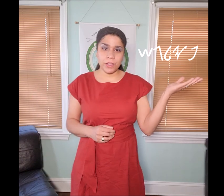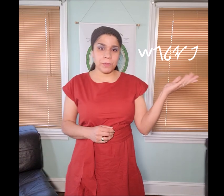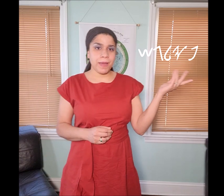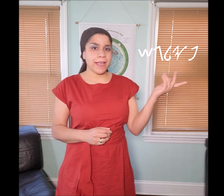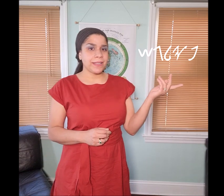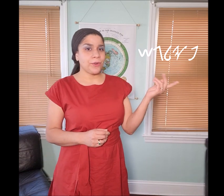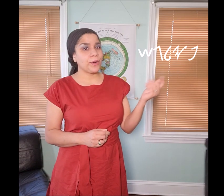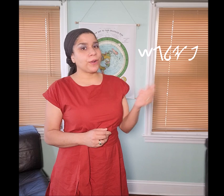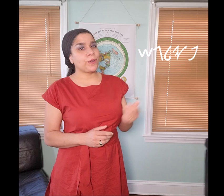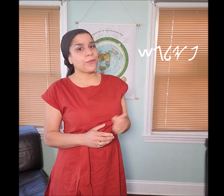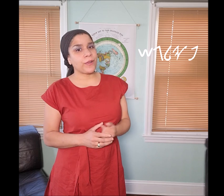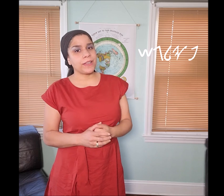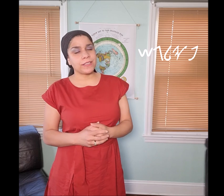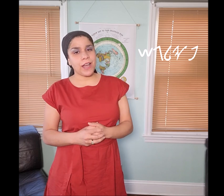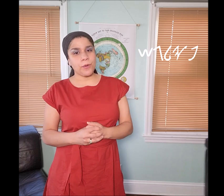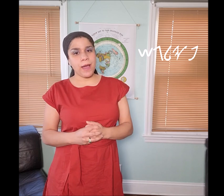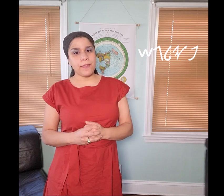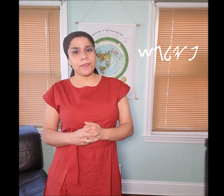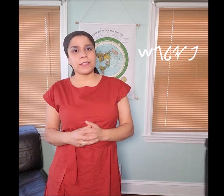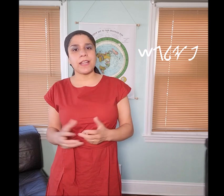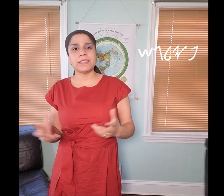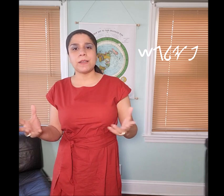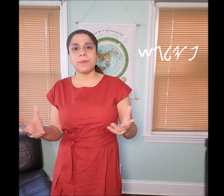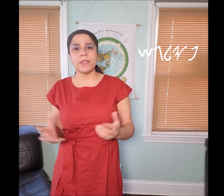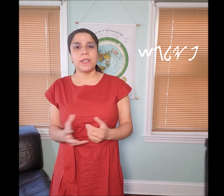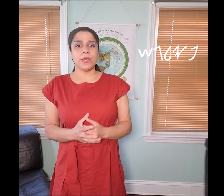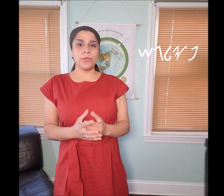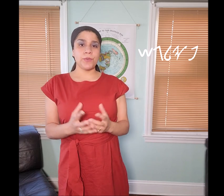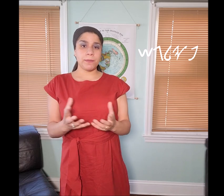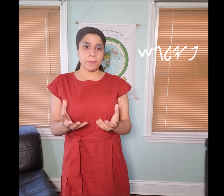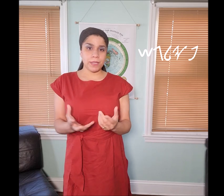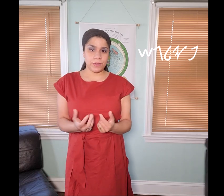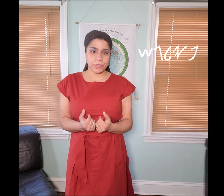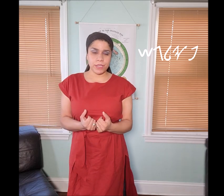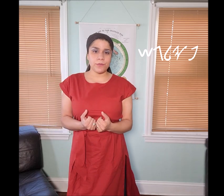A concubine or a girlfriend is not a wife it's not someone you've committed yourself